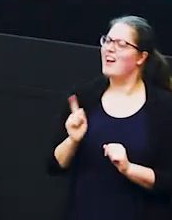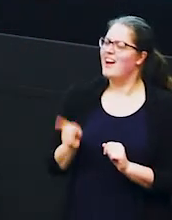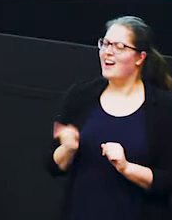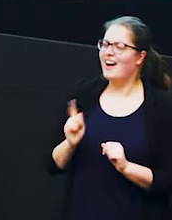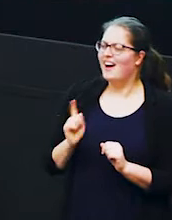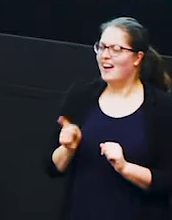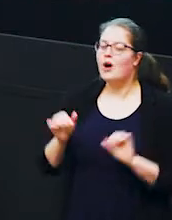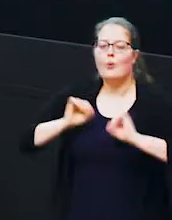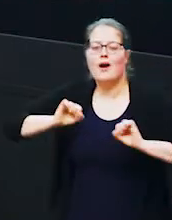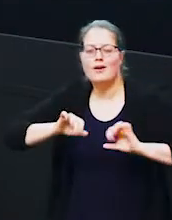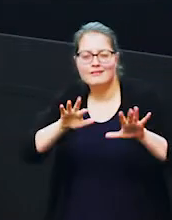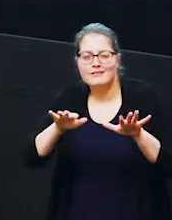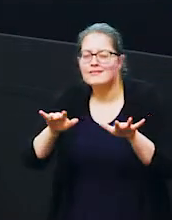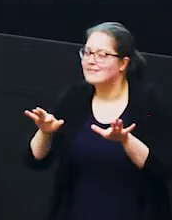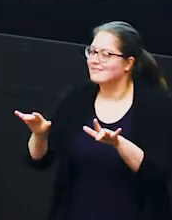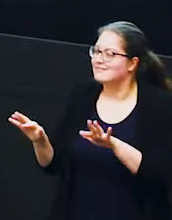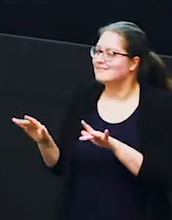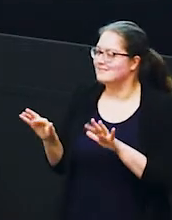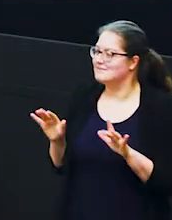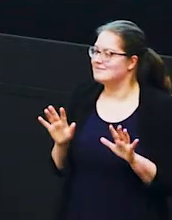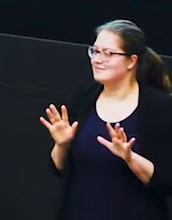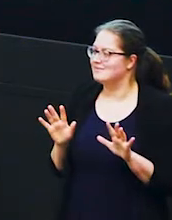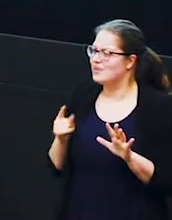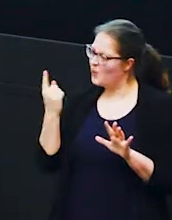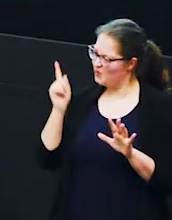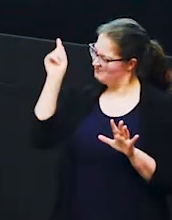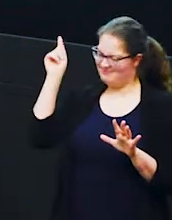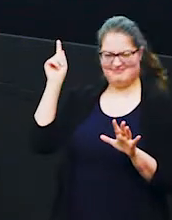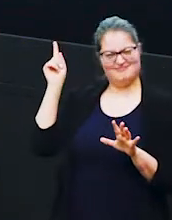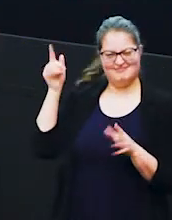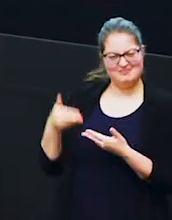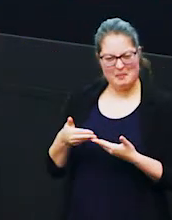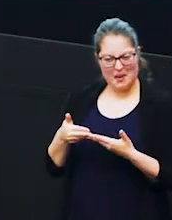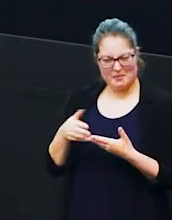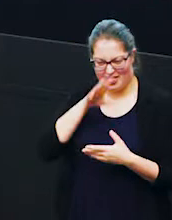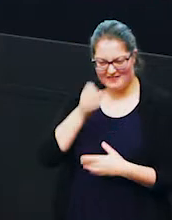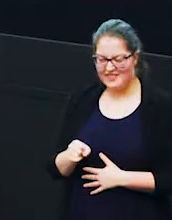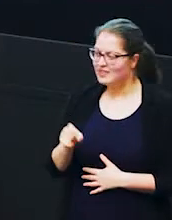i'll wait until a few more people have had a thing who is this elephant i can see mark nose